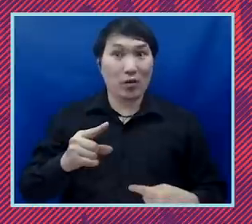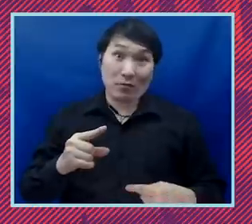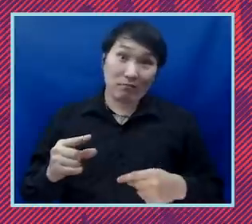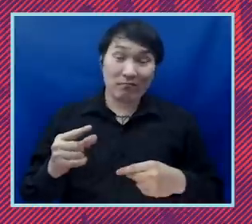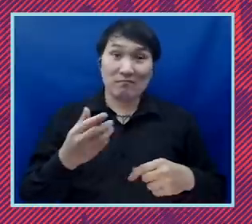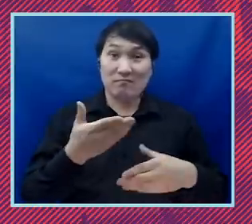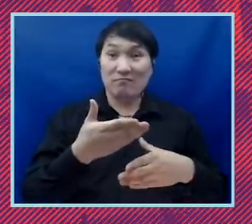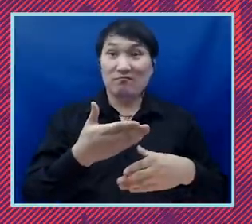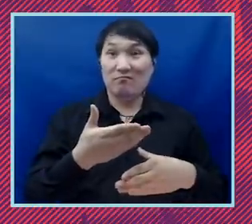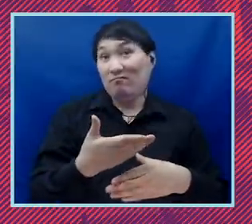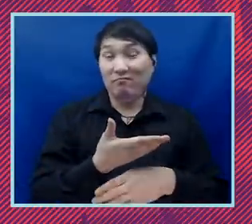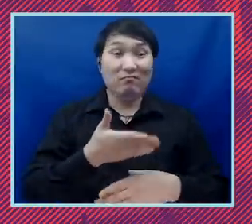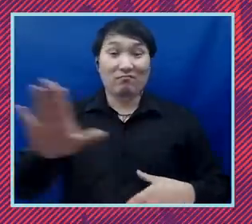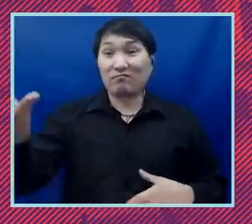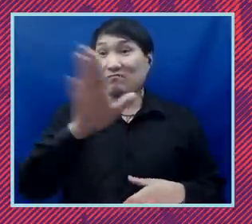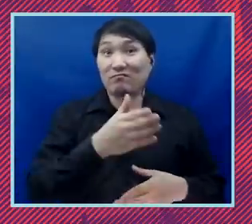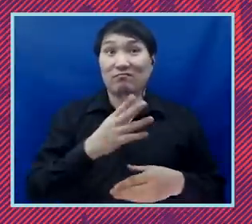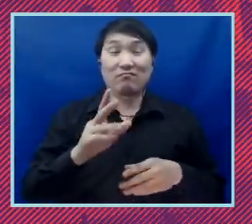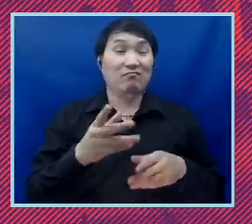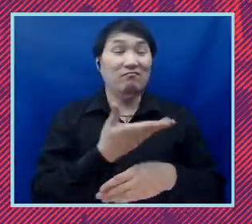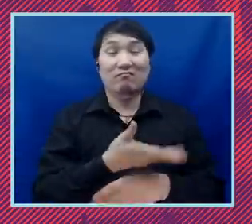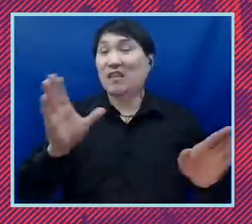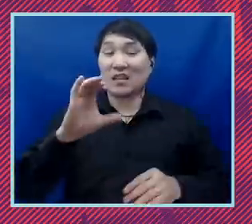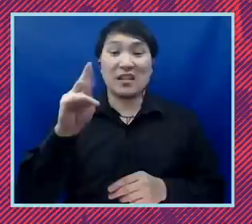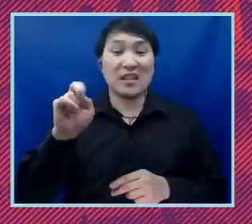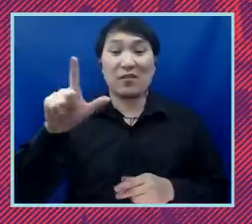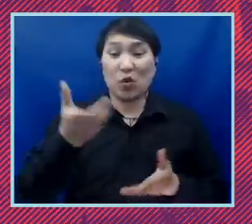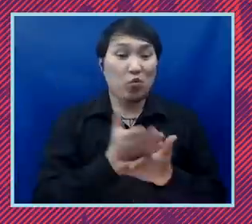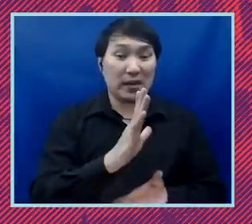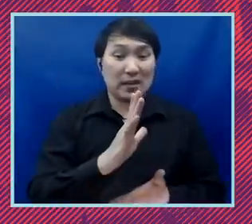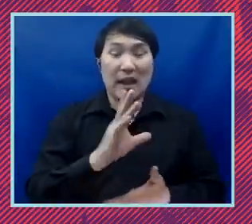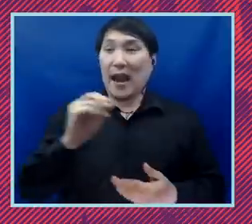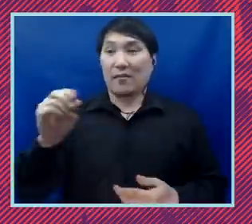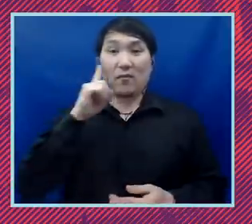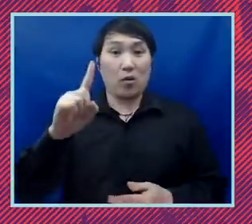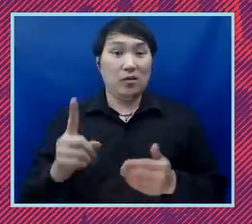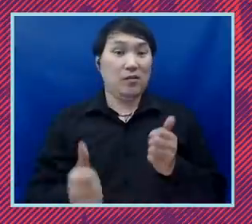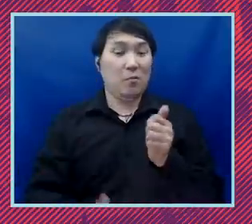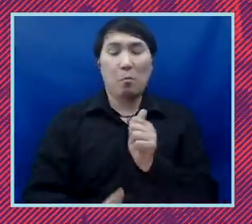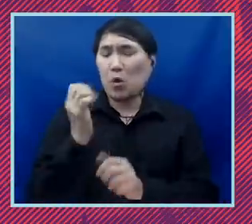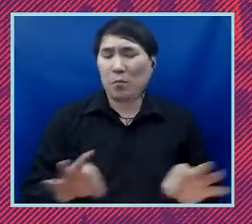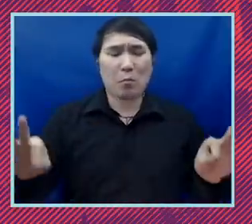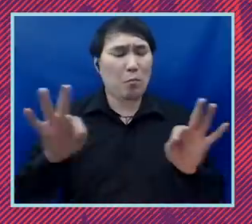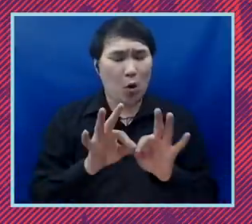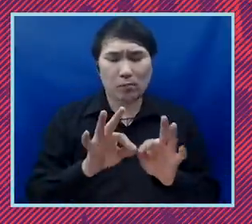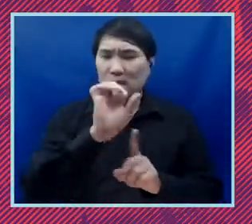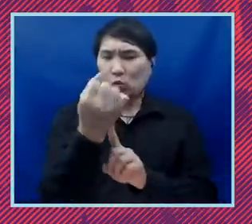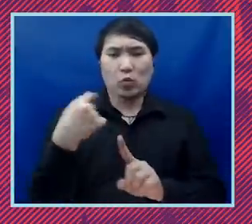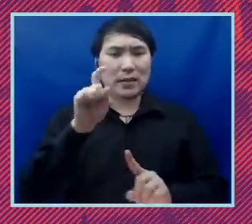are kind of ground zero for our most important set of issues. We have a lot of clean up to do.